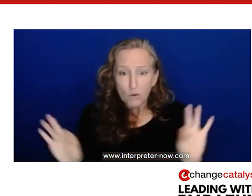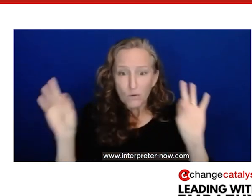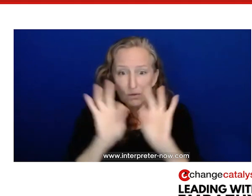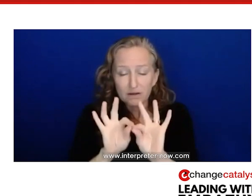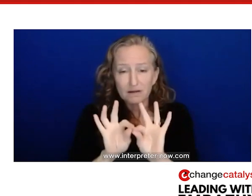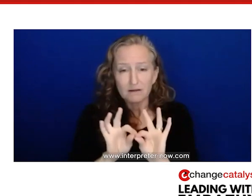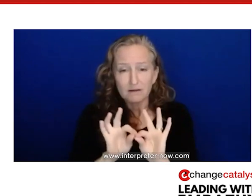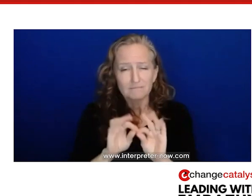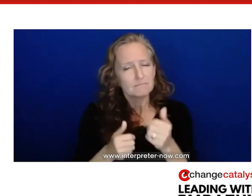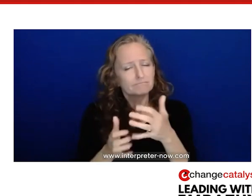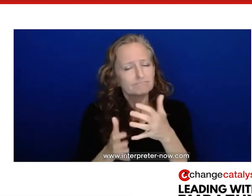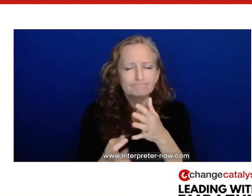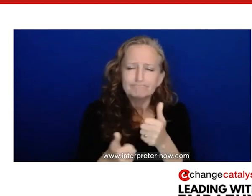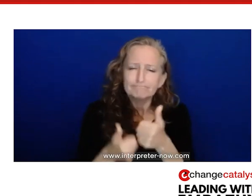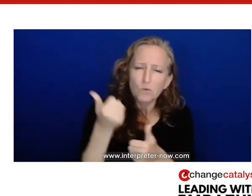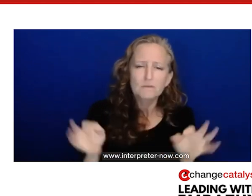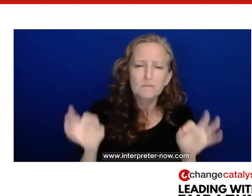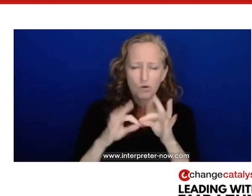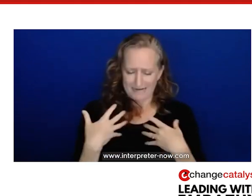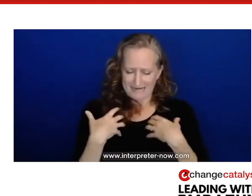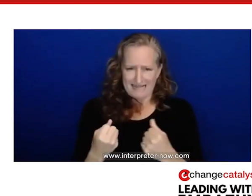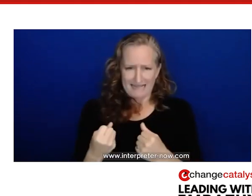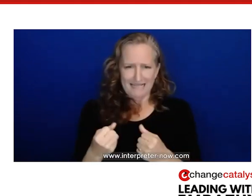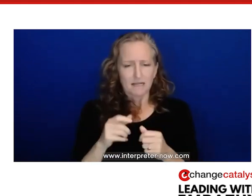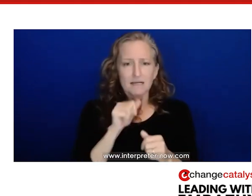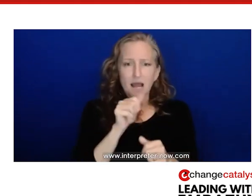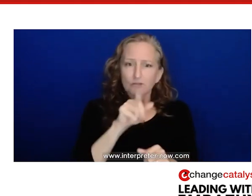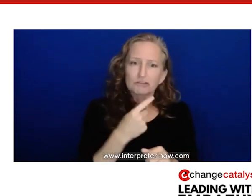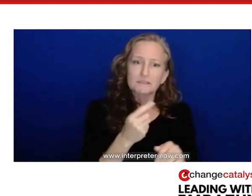clear, healing is very important, and healing is actually one of the most important things